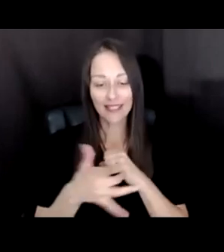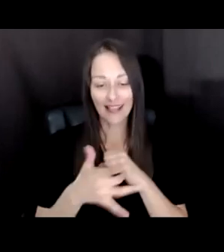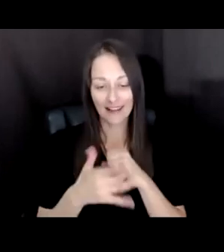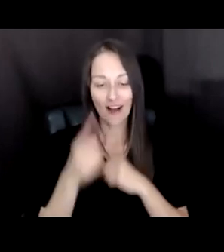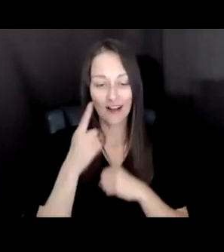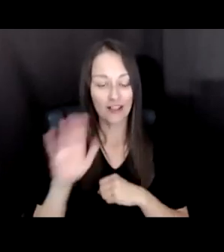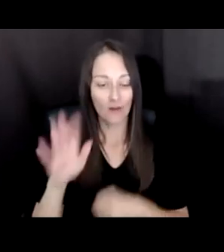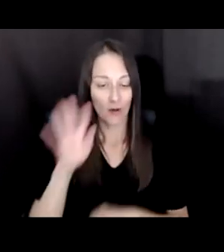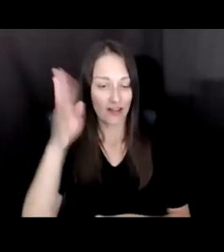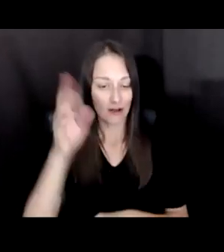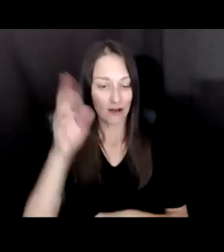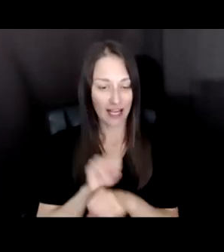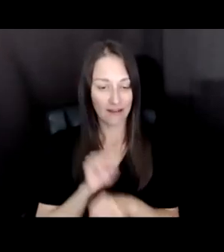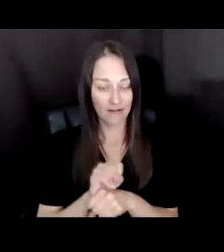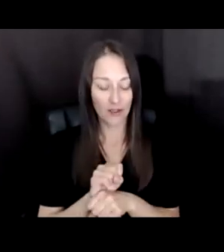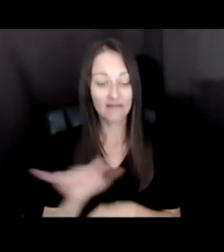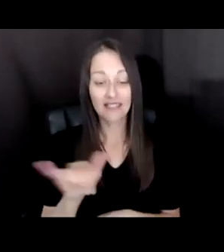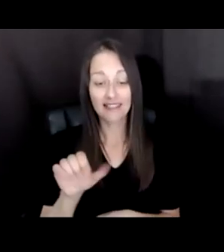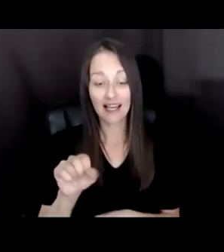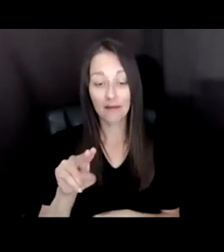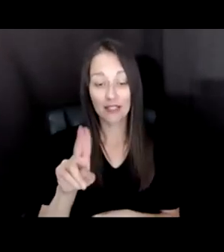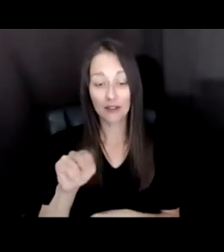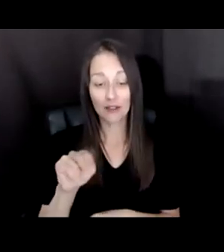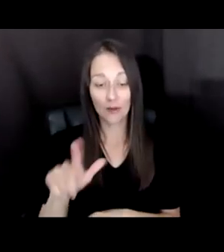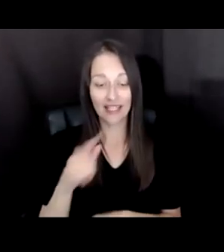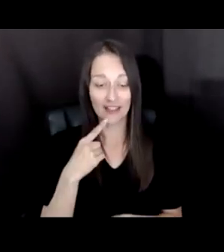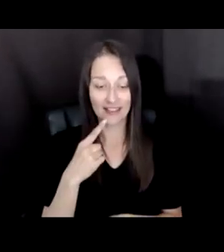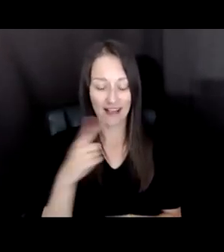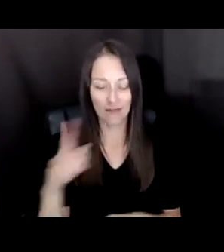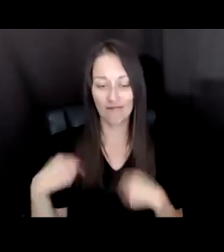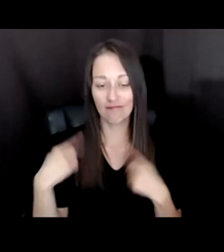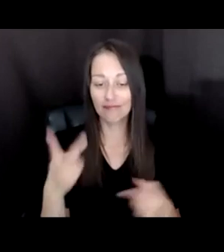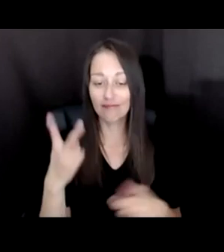AS SUNIL MENTIONED, FOR THE PAST TWO YEARS WE'VE INTERVIEWED AND CONVENED MORE THAN A